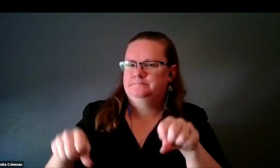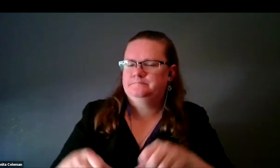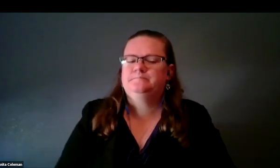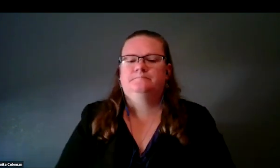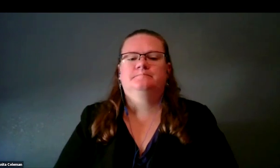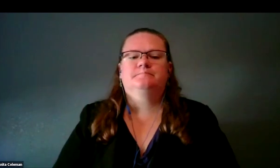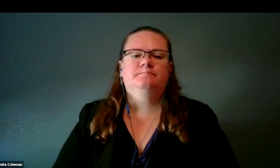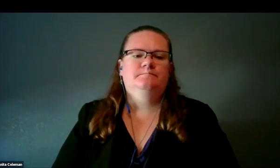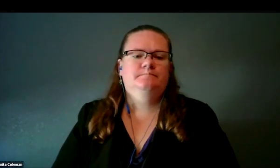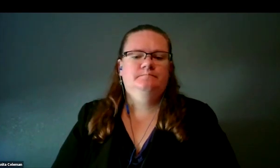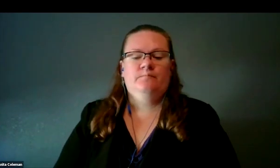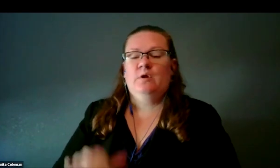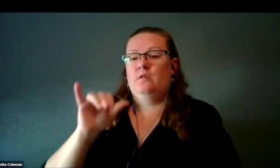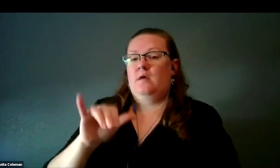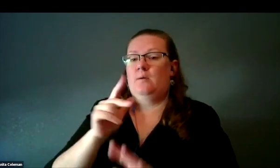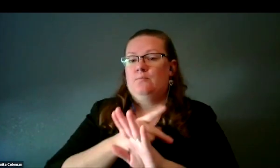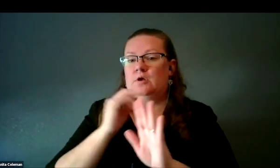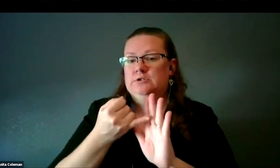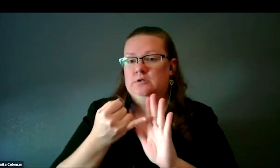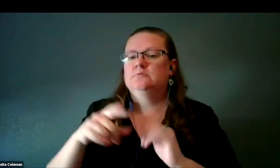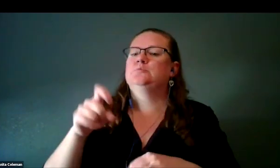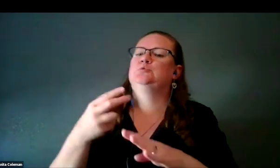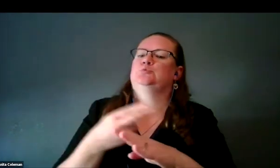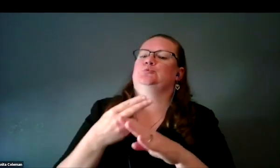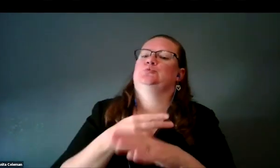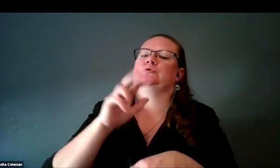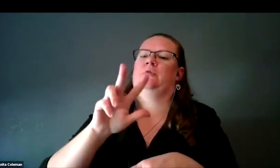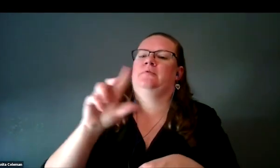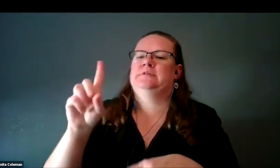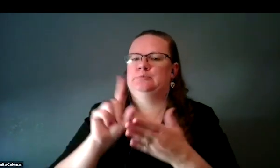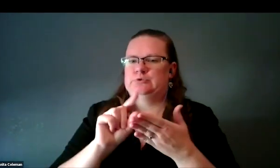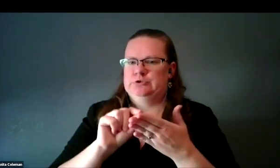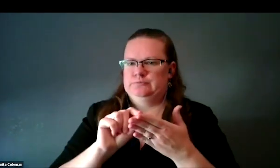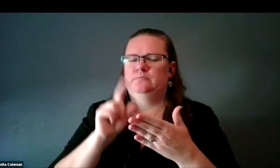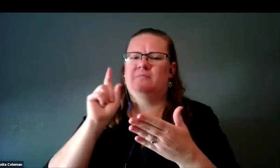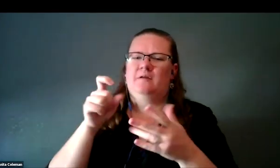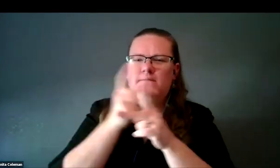The project was to use a 3D printing, and so we had to figure out how to do this.